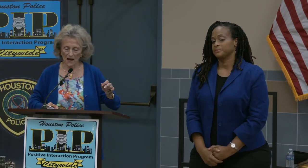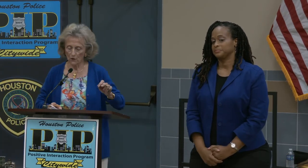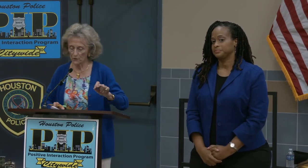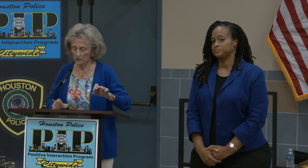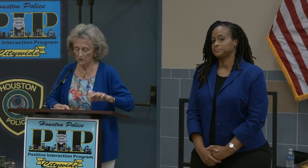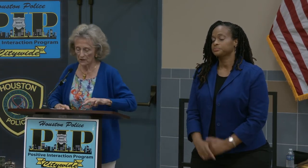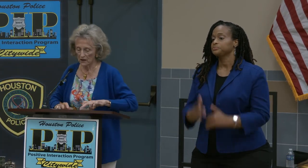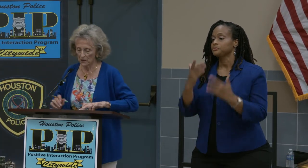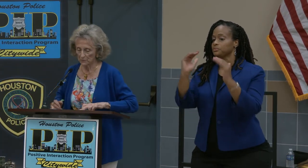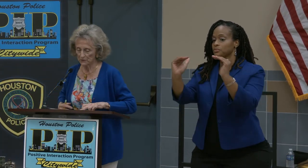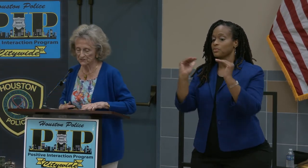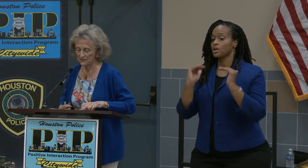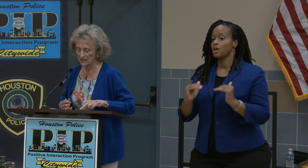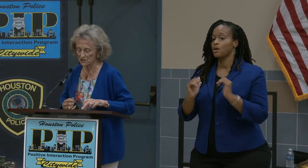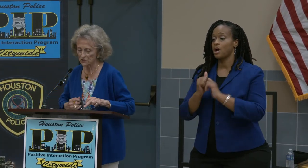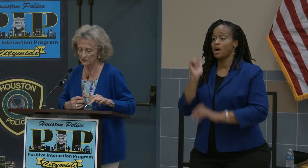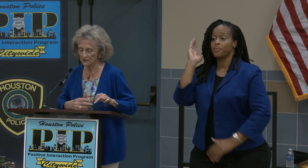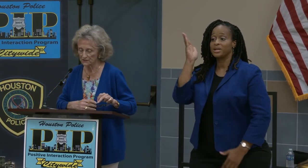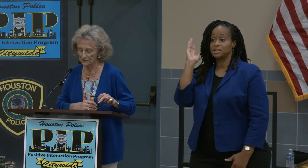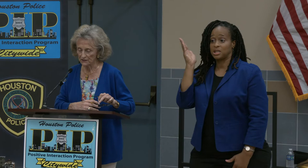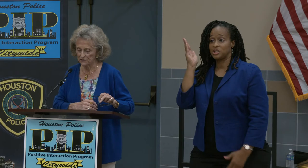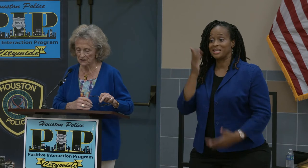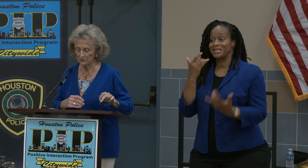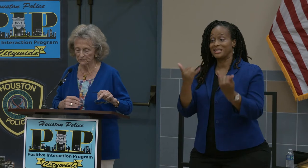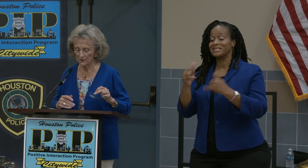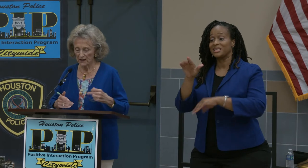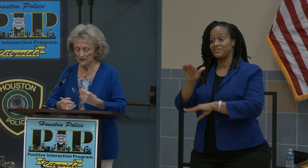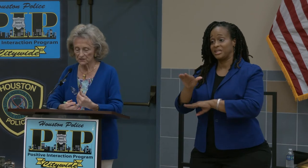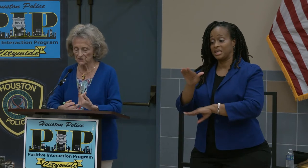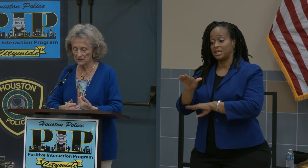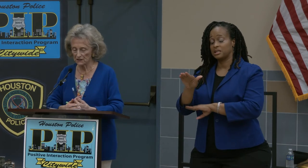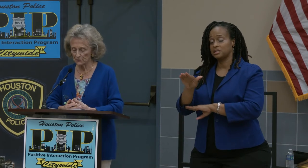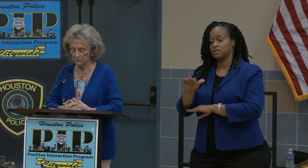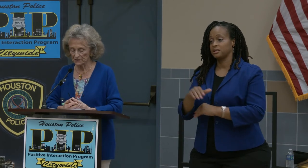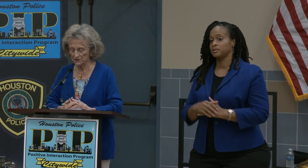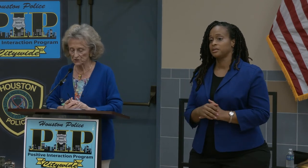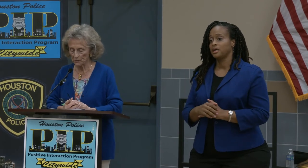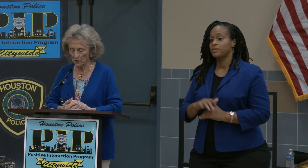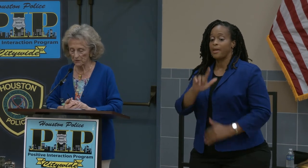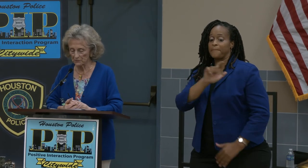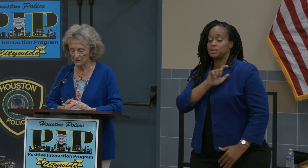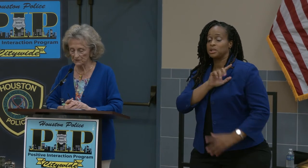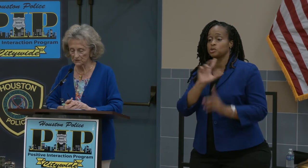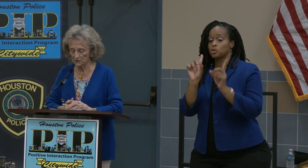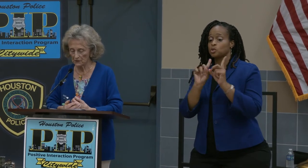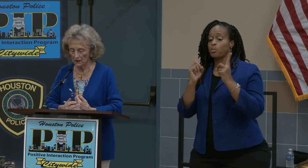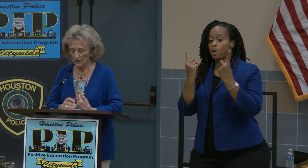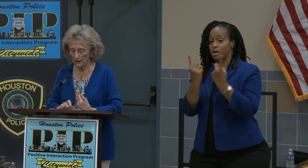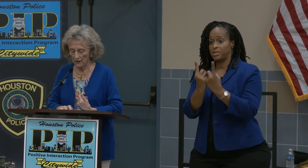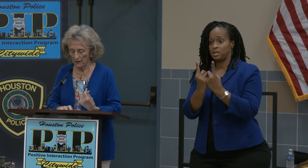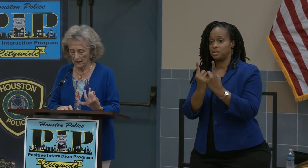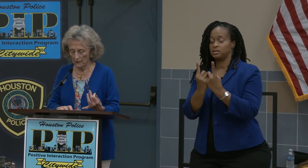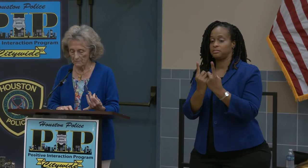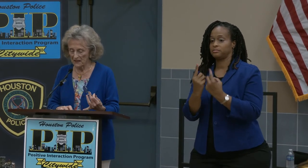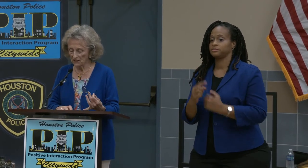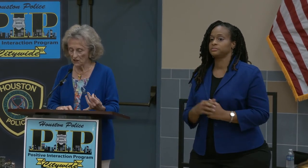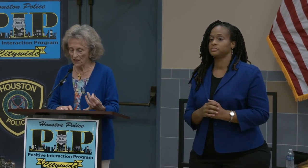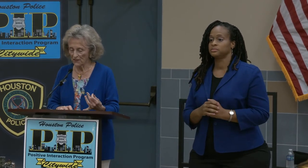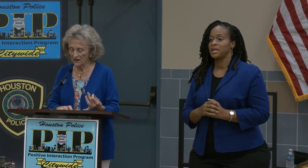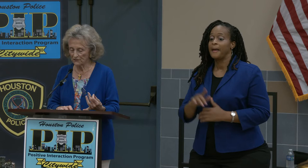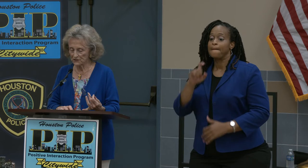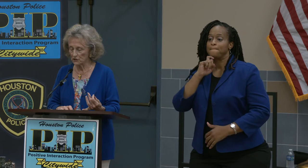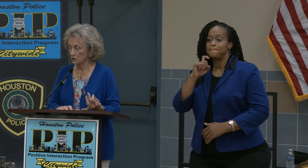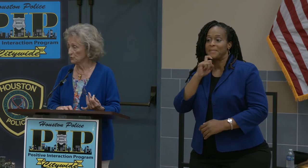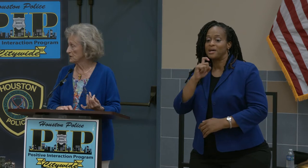Our presentation this evening is the police department's metal theft unit.